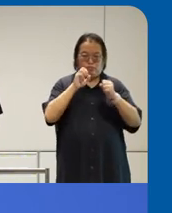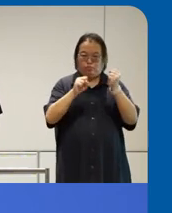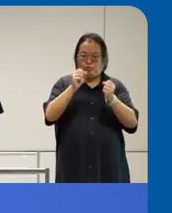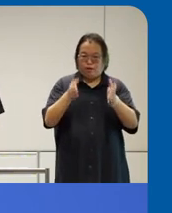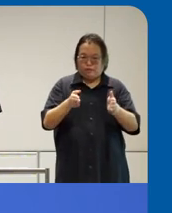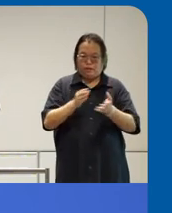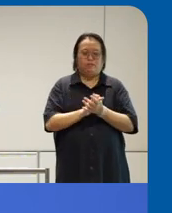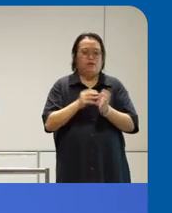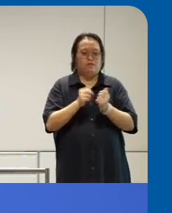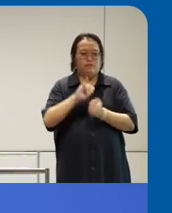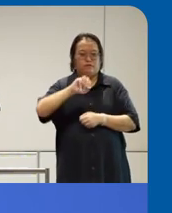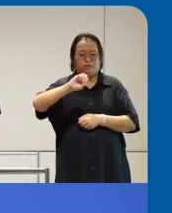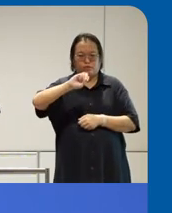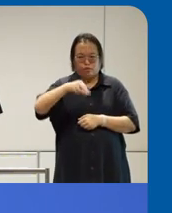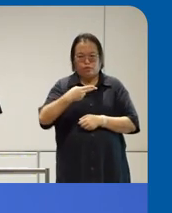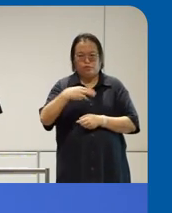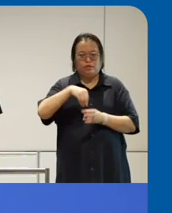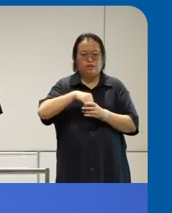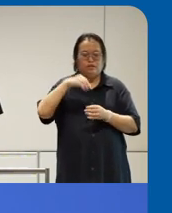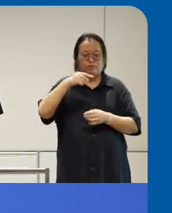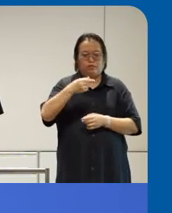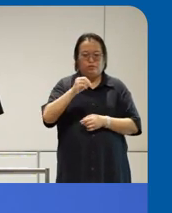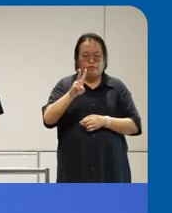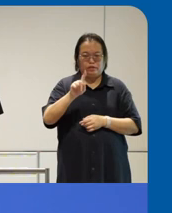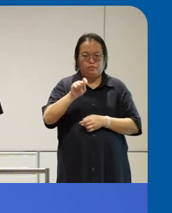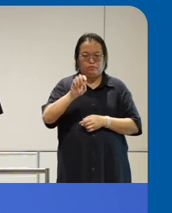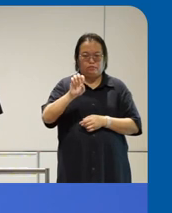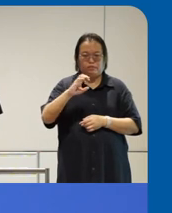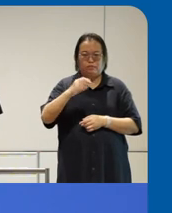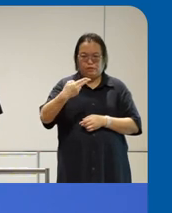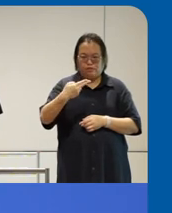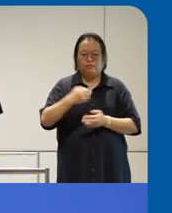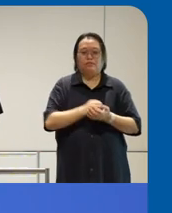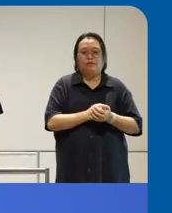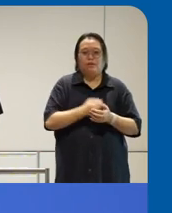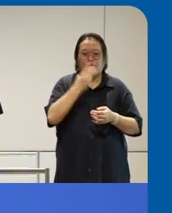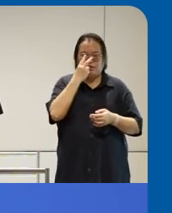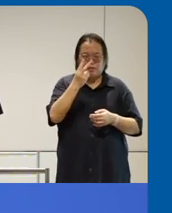and and Gtech uh emuel and then of course we we have see we see a very similar story evolving